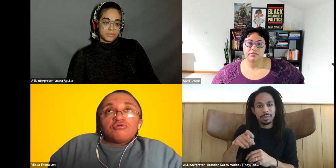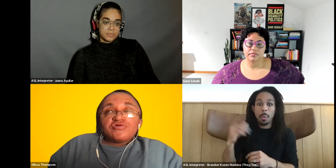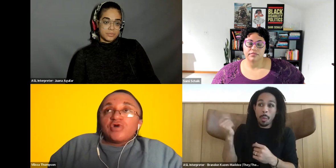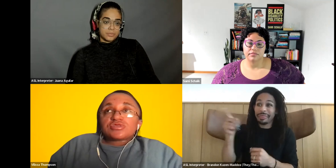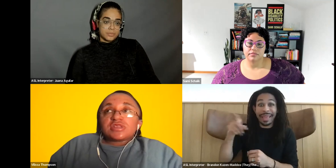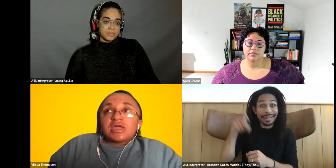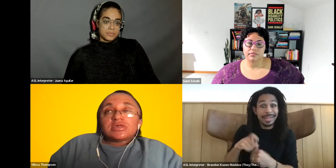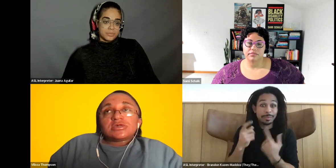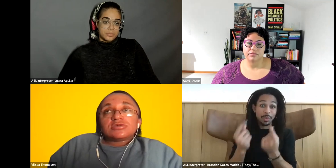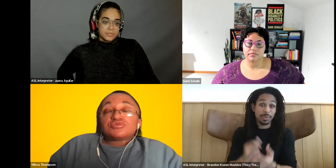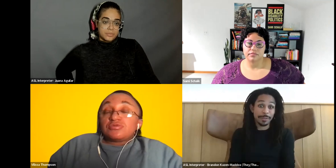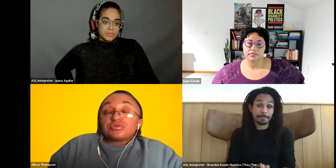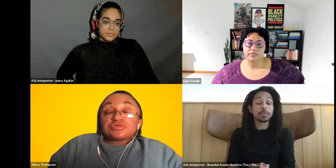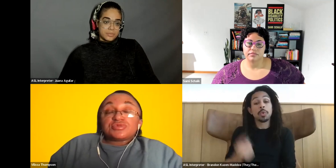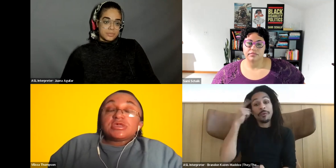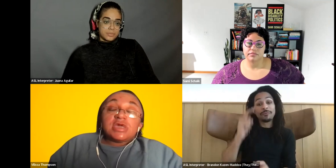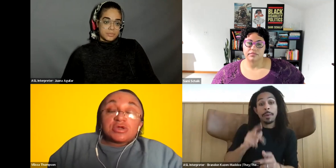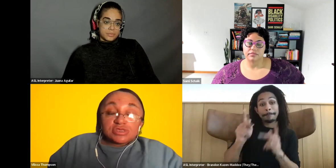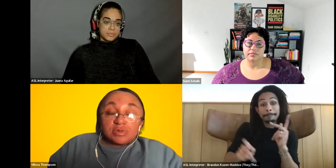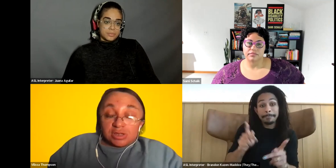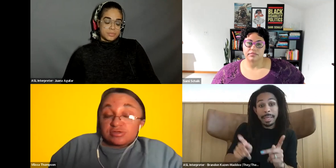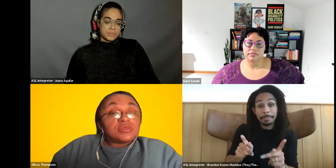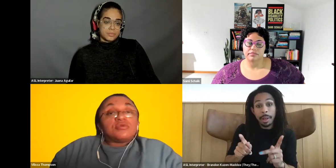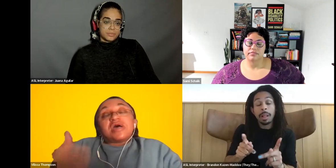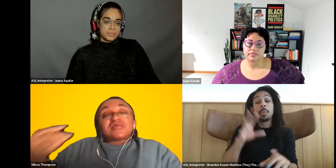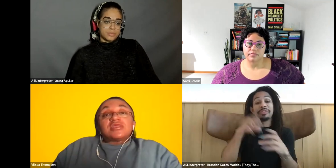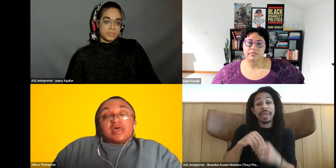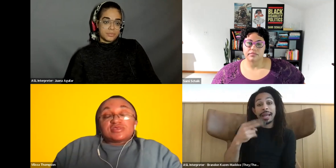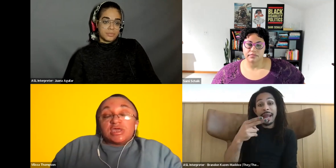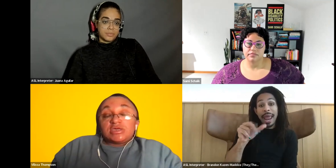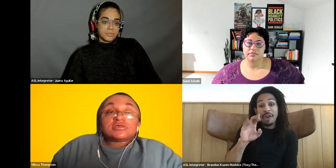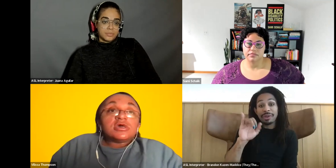Vilissa Thompson: for folks like that was within the Harriet Tubman collective and those outside of that space.